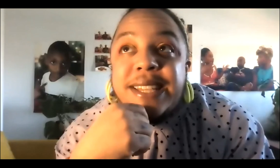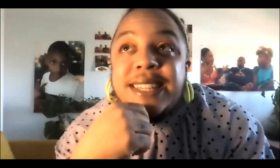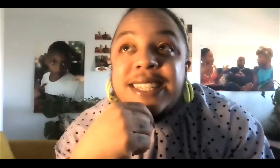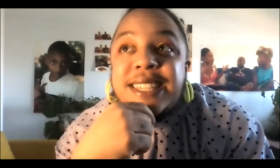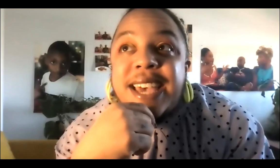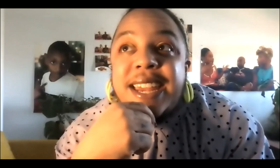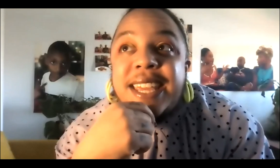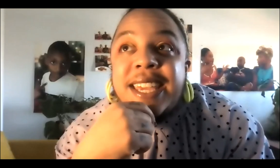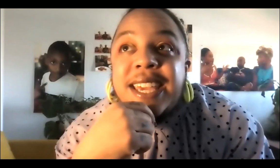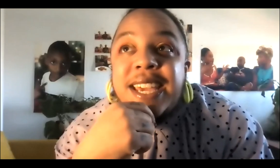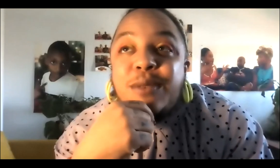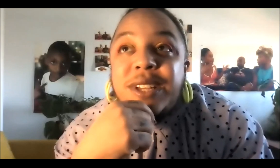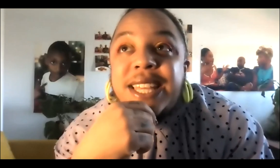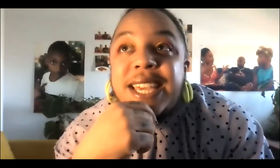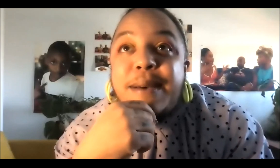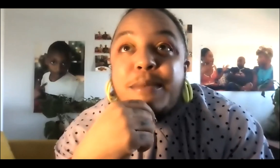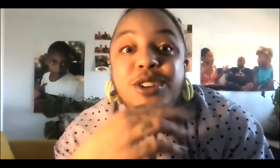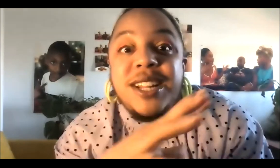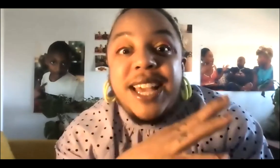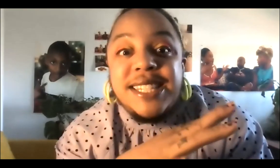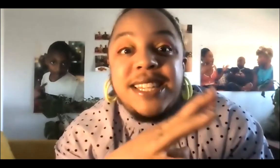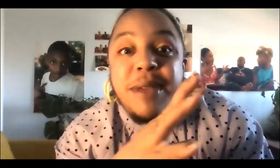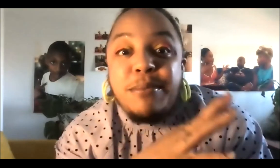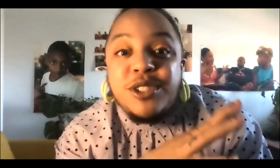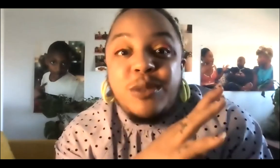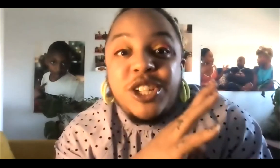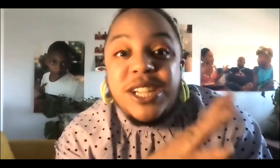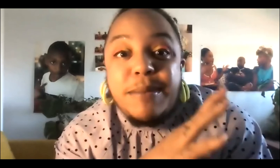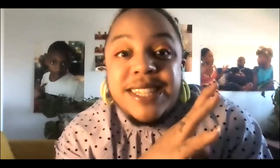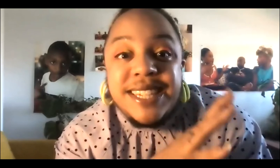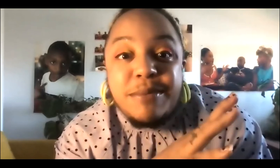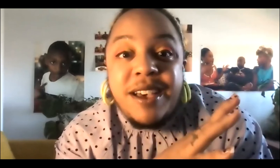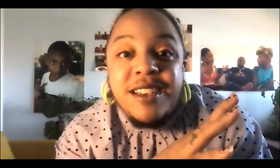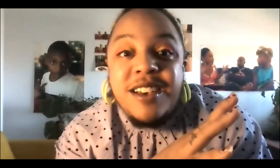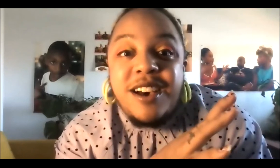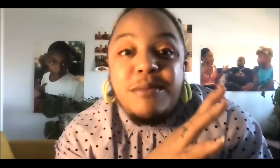ways that this society really marginalizes and puts so much shame and stigma on